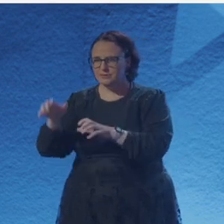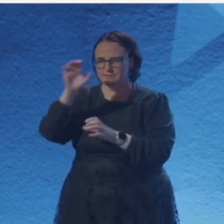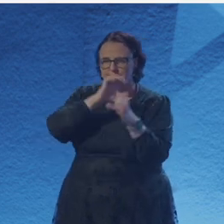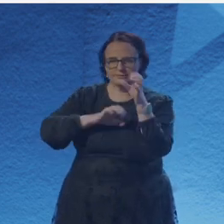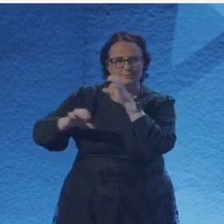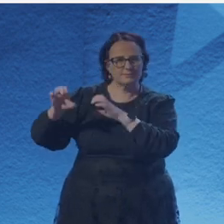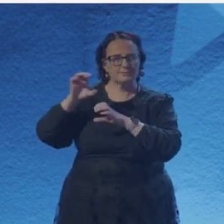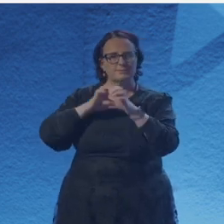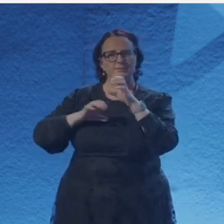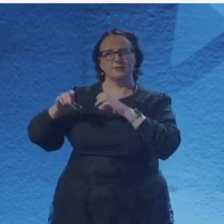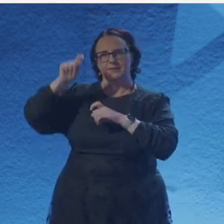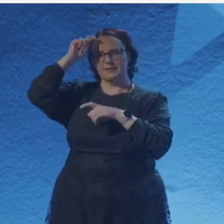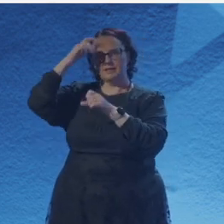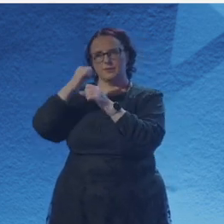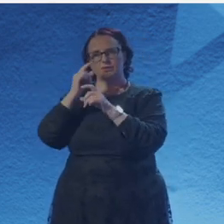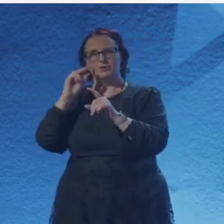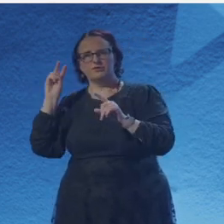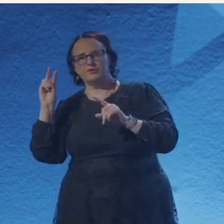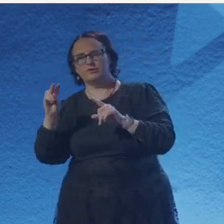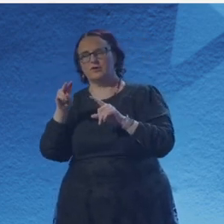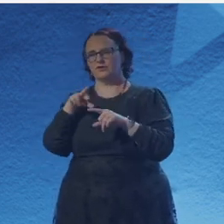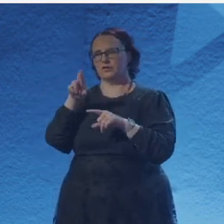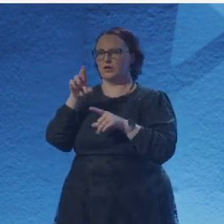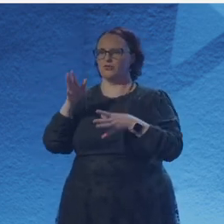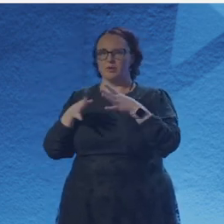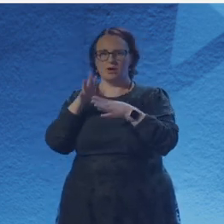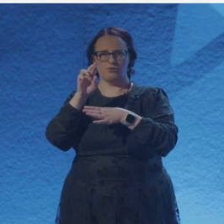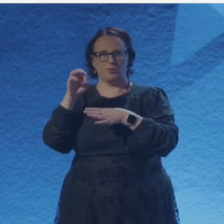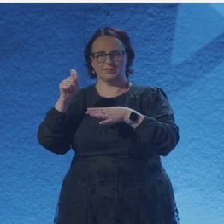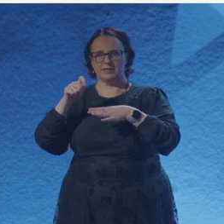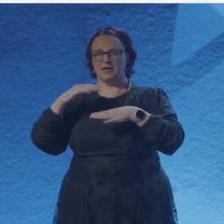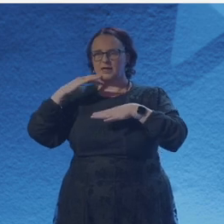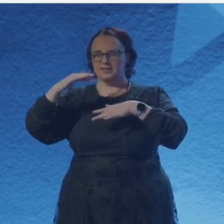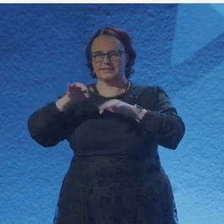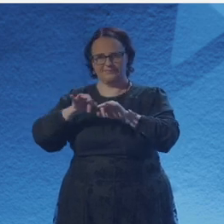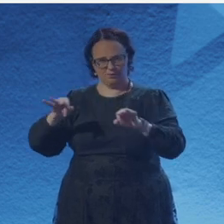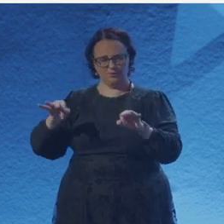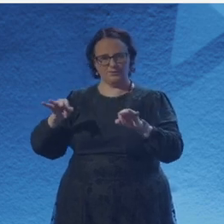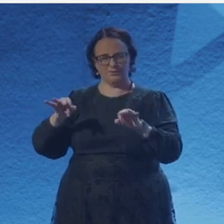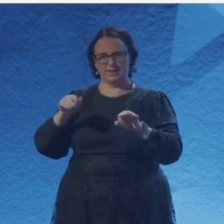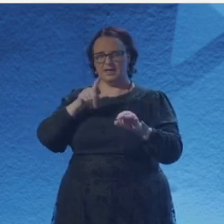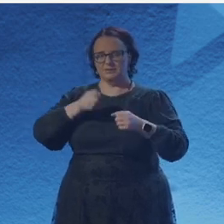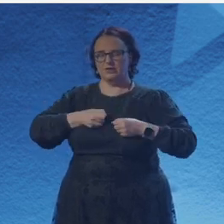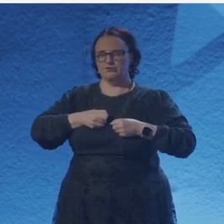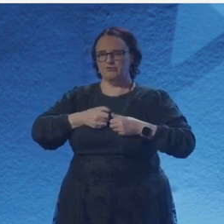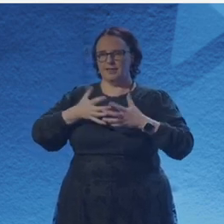talking to me about remote operated vehicles that scan the seabed and gather information for researchers.